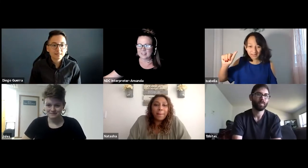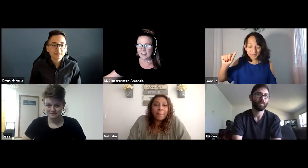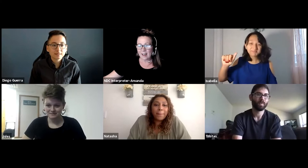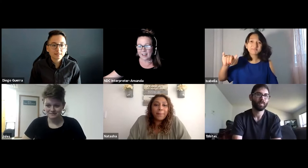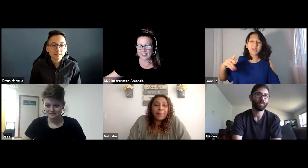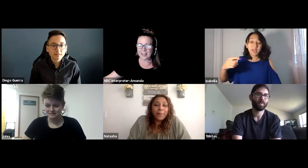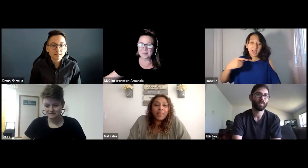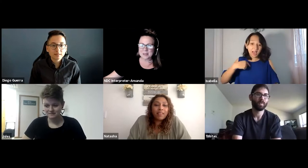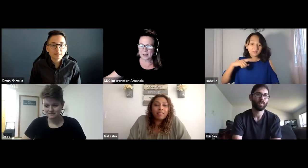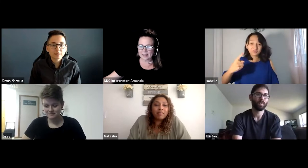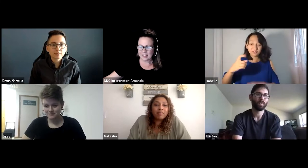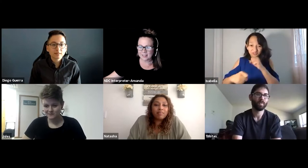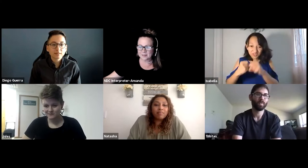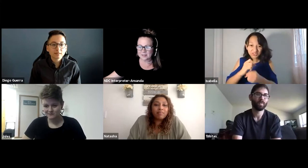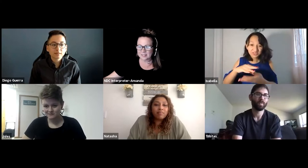Hi. I'm Isabella.